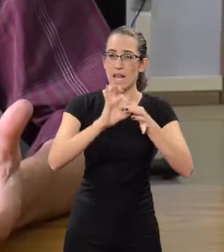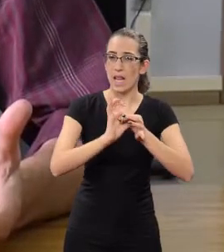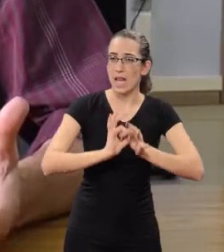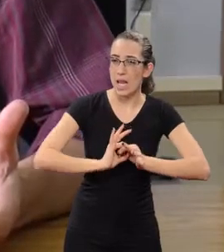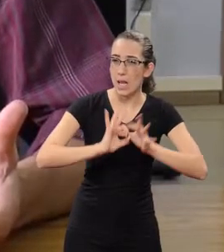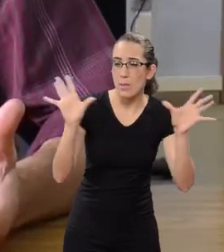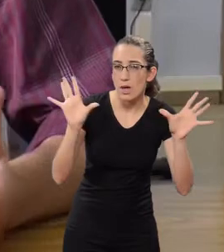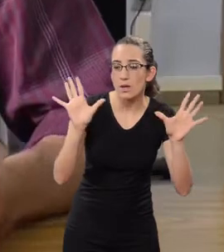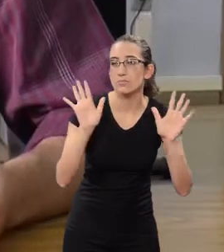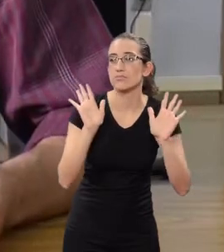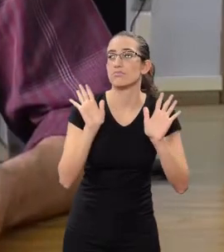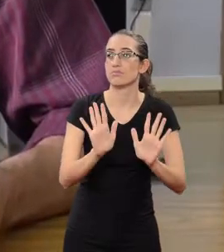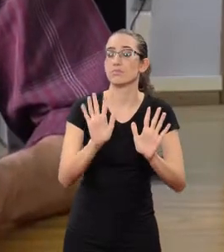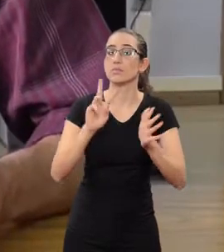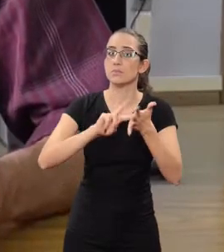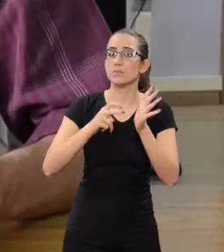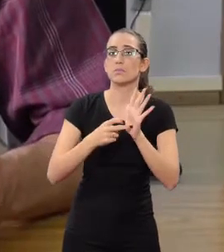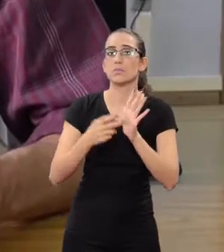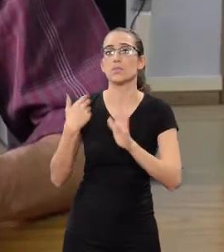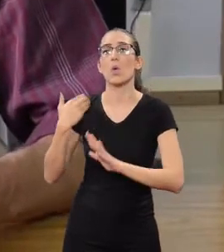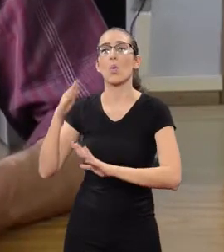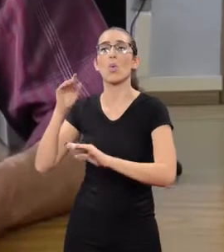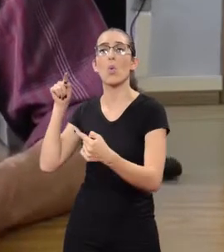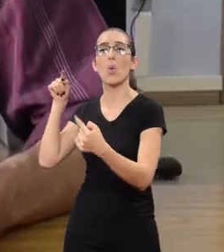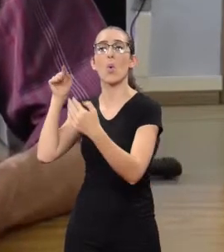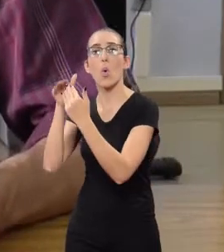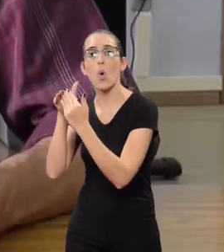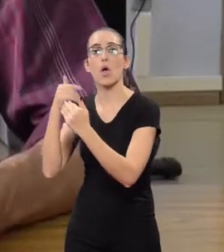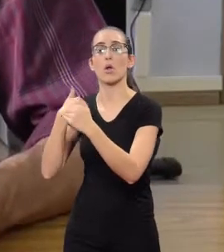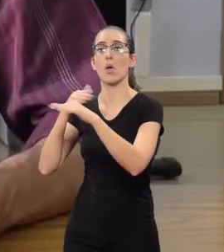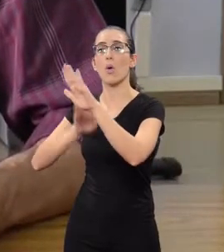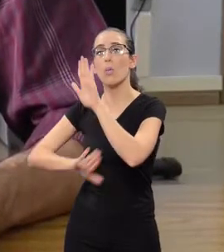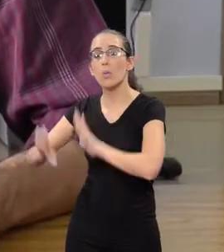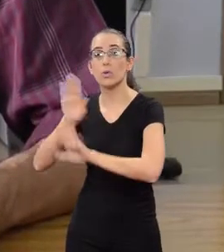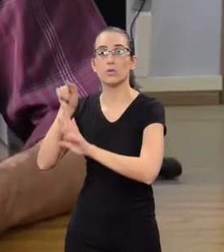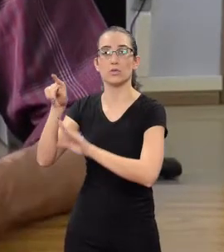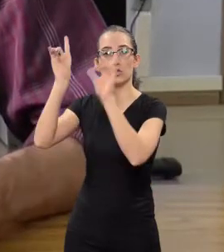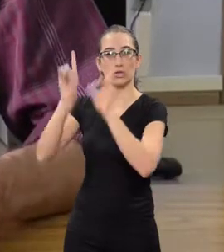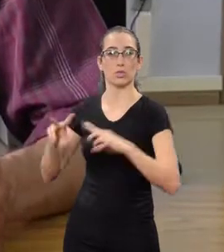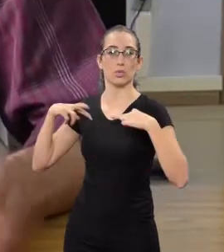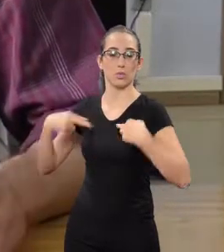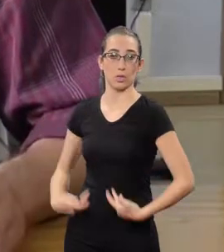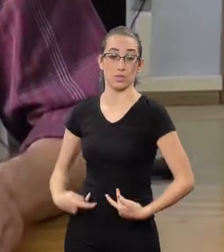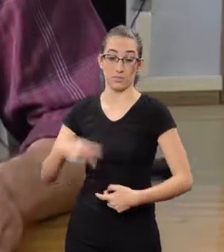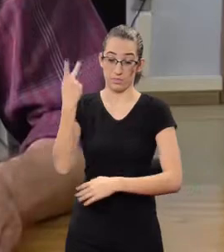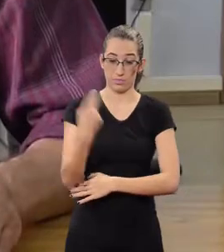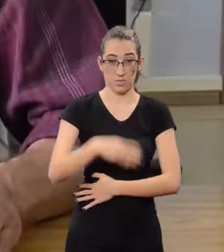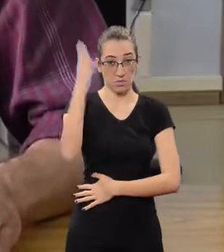means protecting Human Rights. In Brazil,